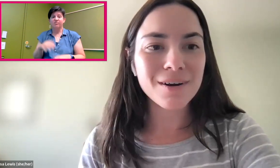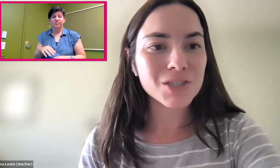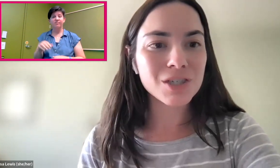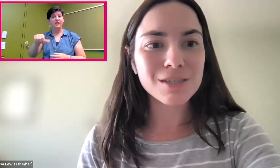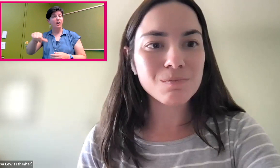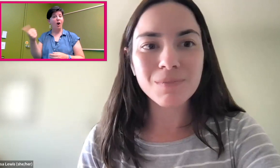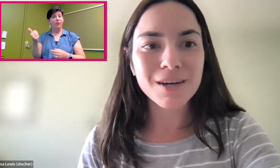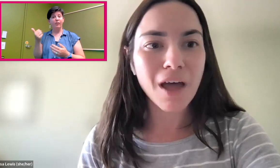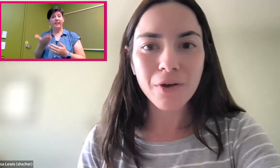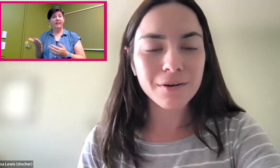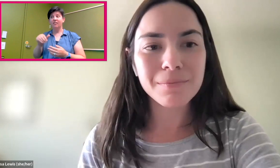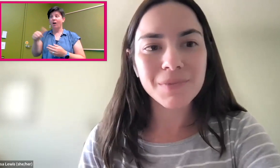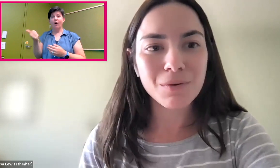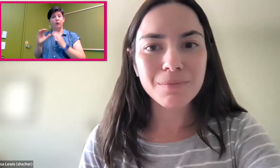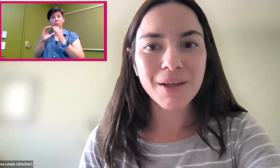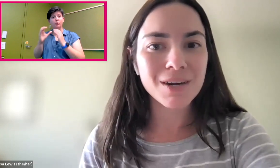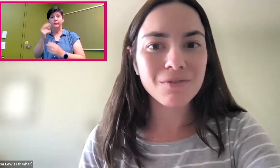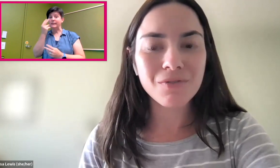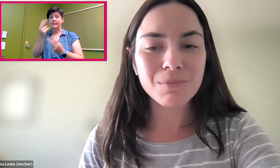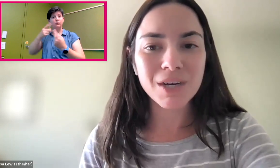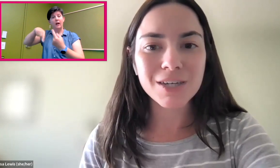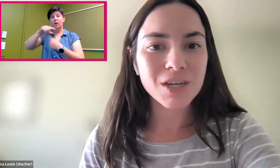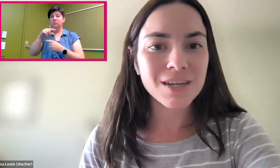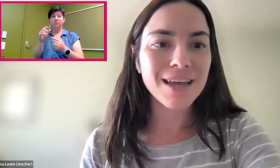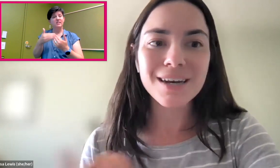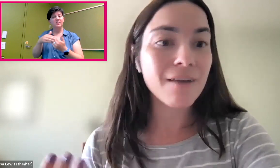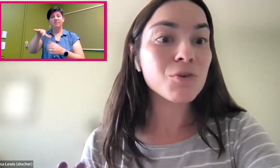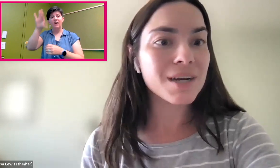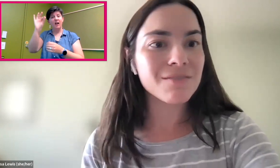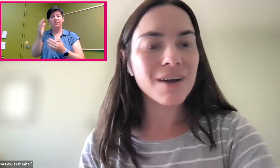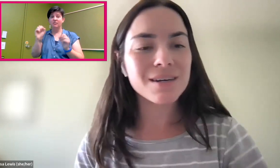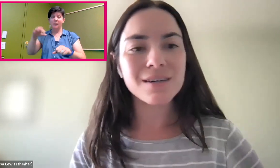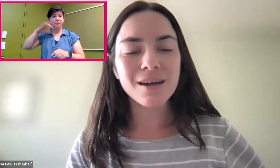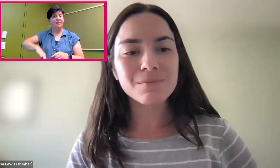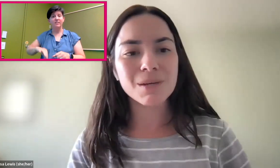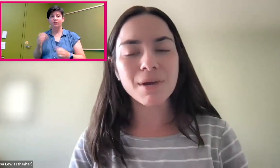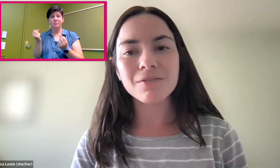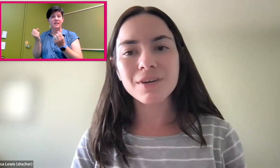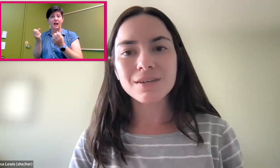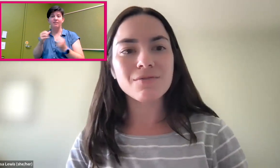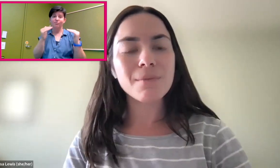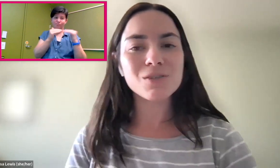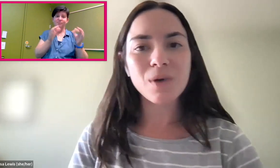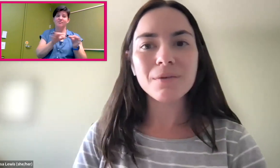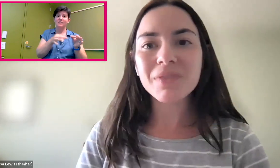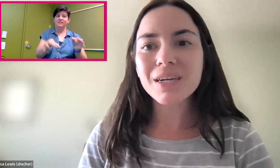where it's just another method of communication that everyone can find some benefit from as well.